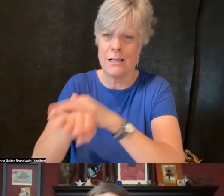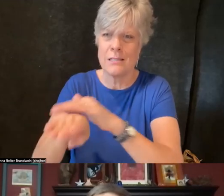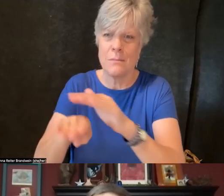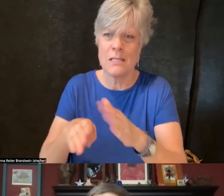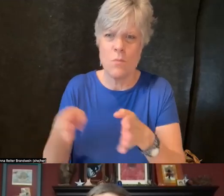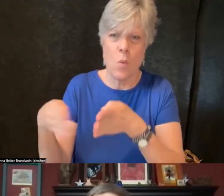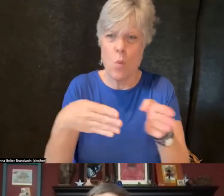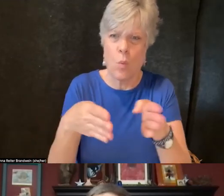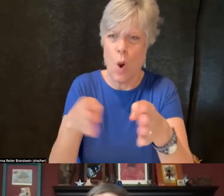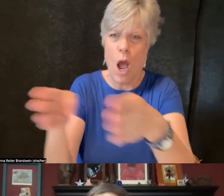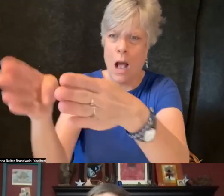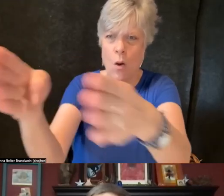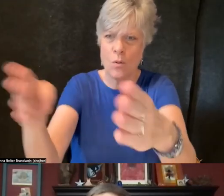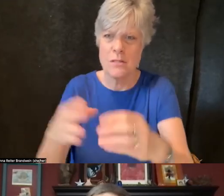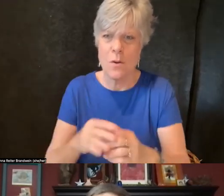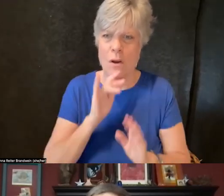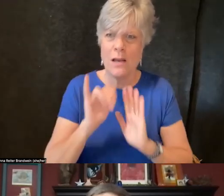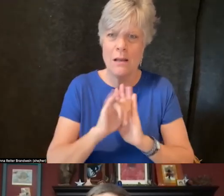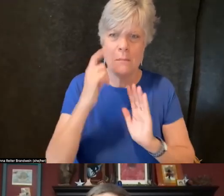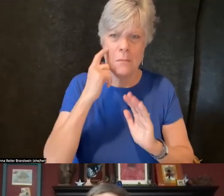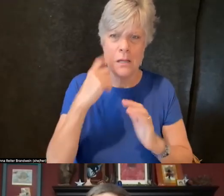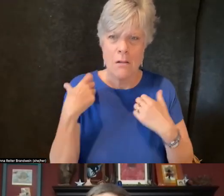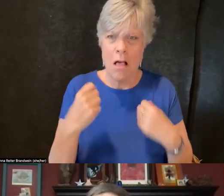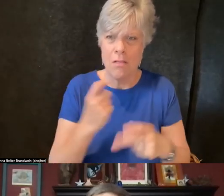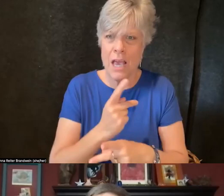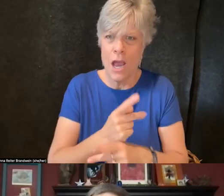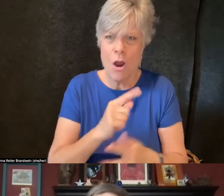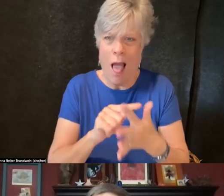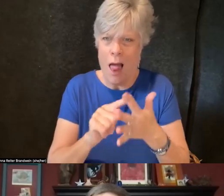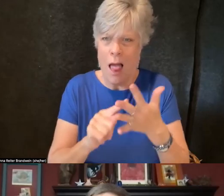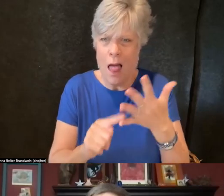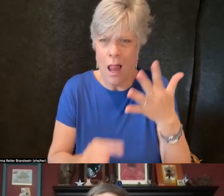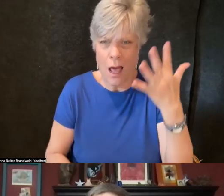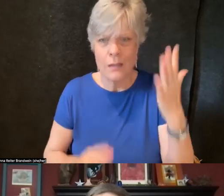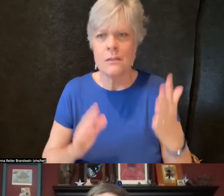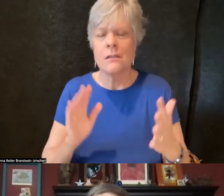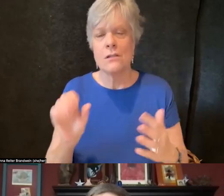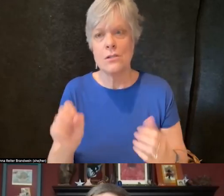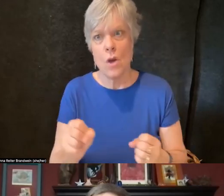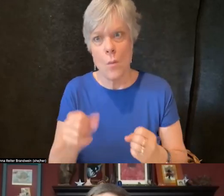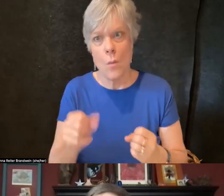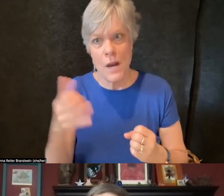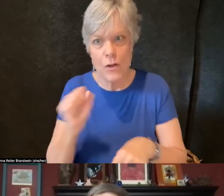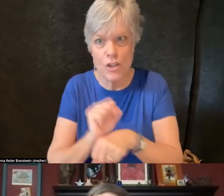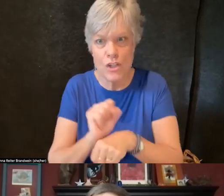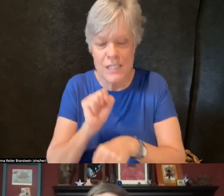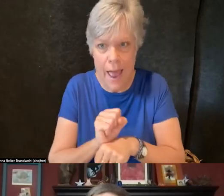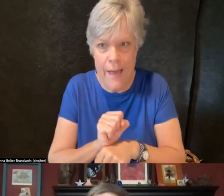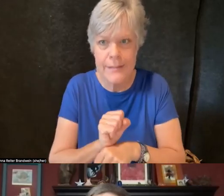or identifying mental health care, there's so many other tasks and emotional burdens.